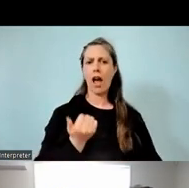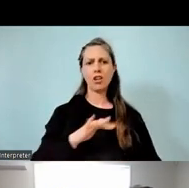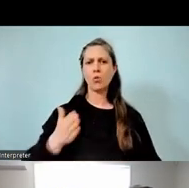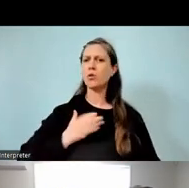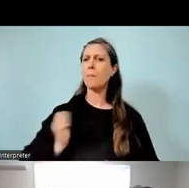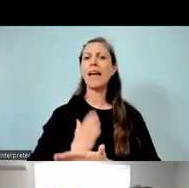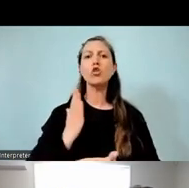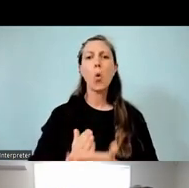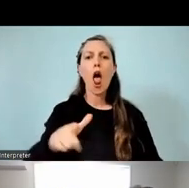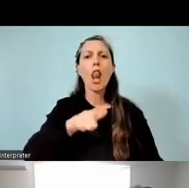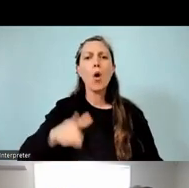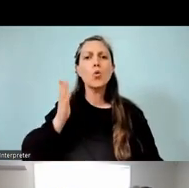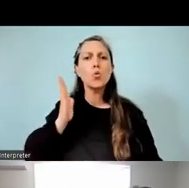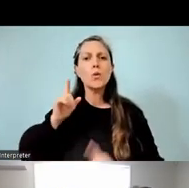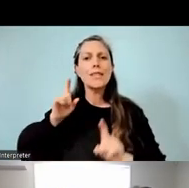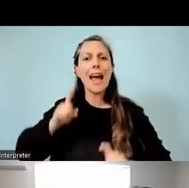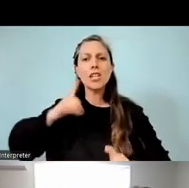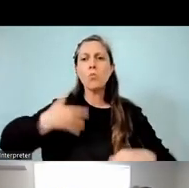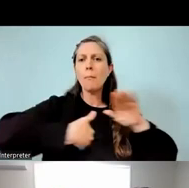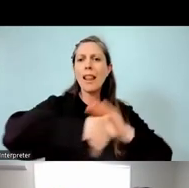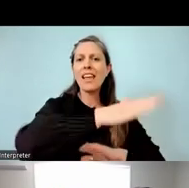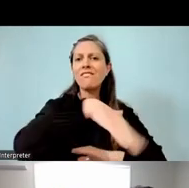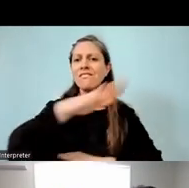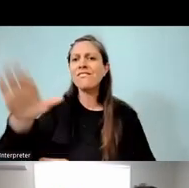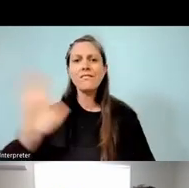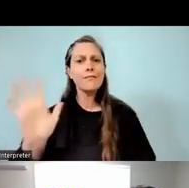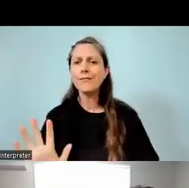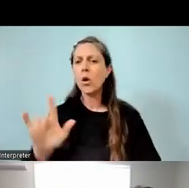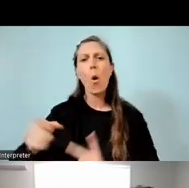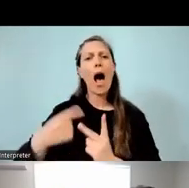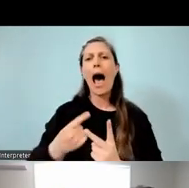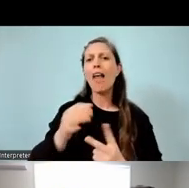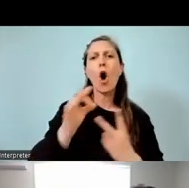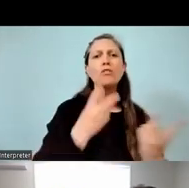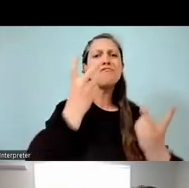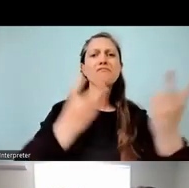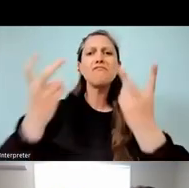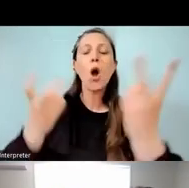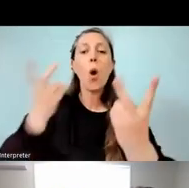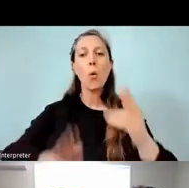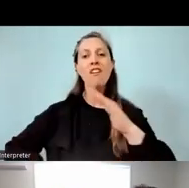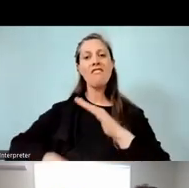We didn't want them leaving or taking other options. We wanted them to be able to have a full pathway from primary to intermediate and secondary